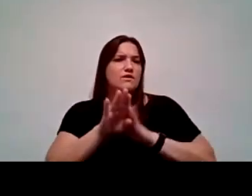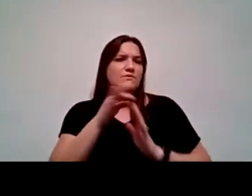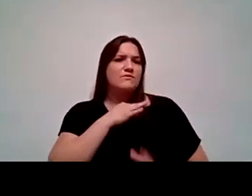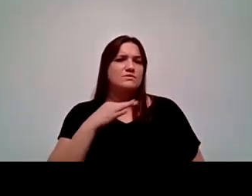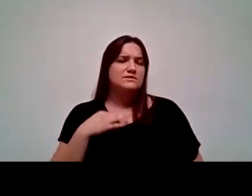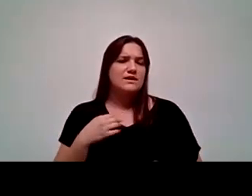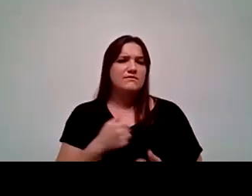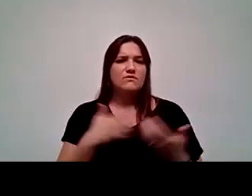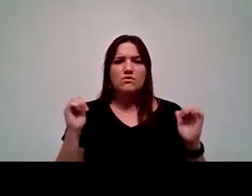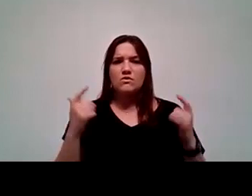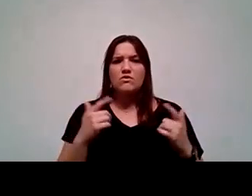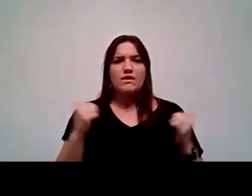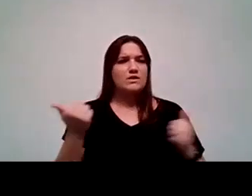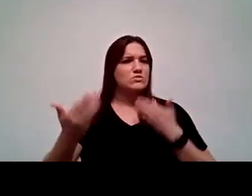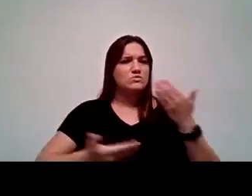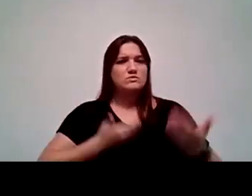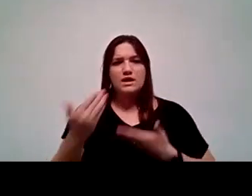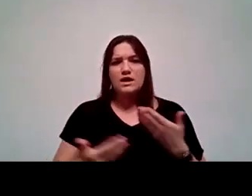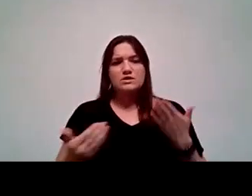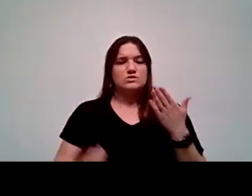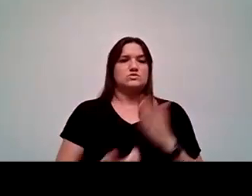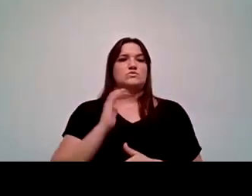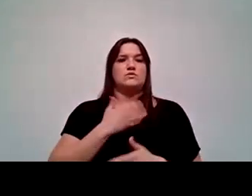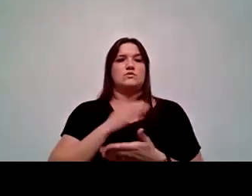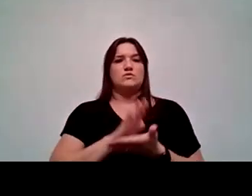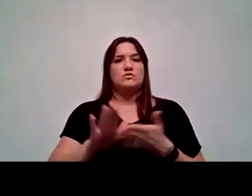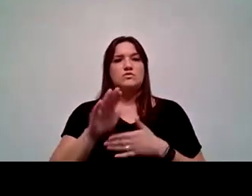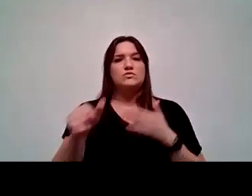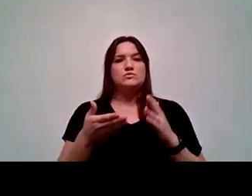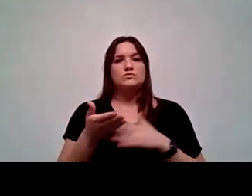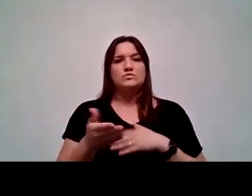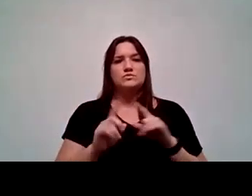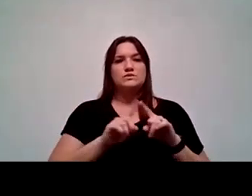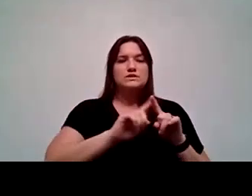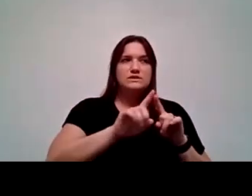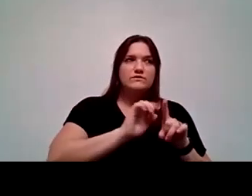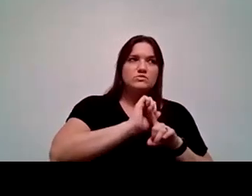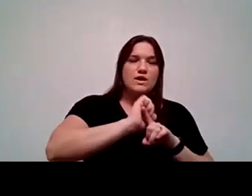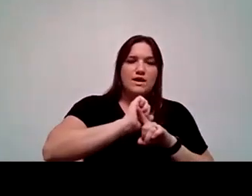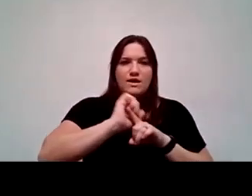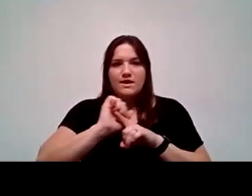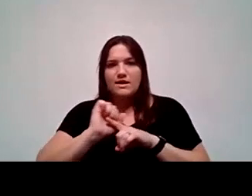anyone that is hired that is brand new to our campus, goes through a series of trainings just to make sure that they understand